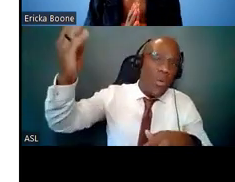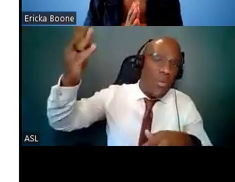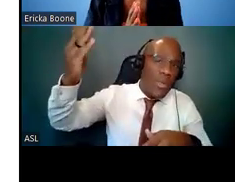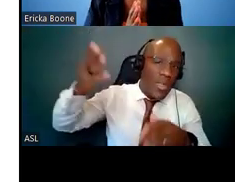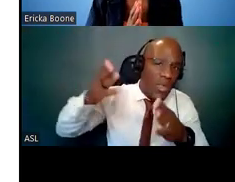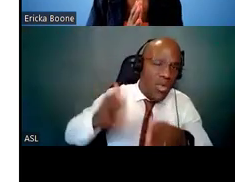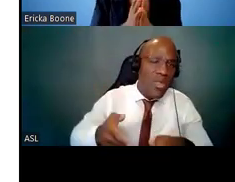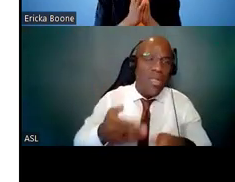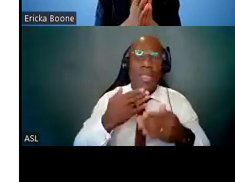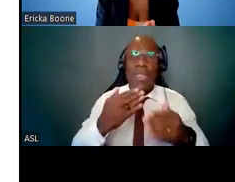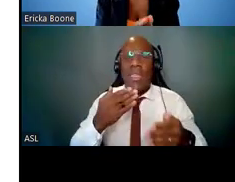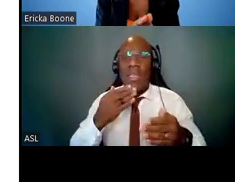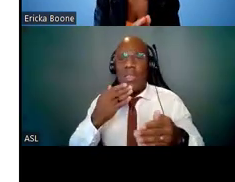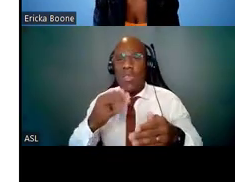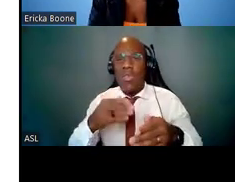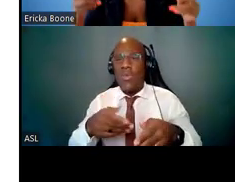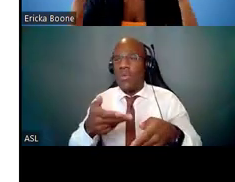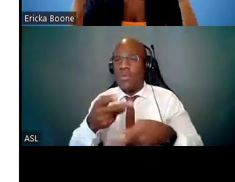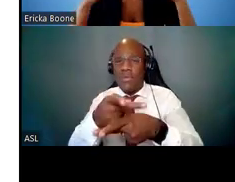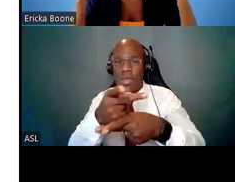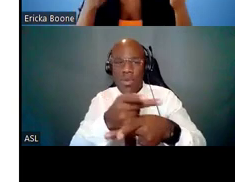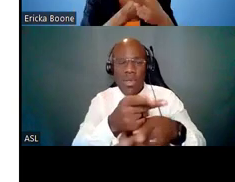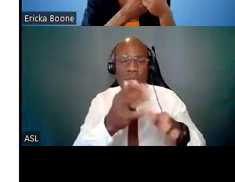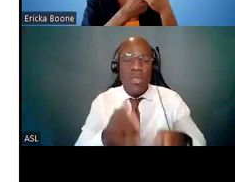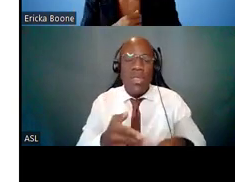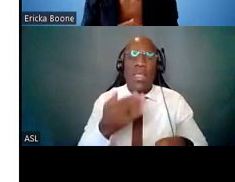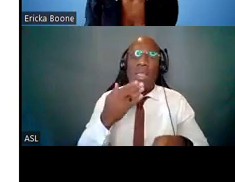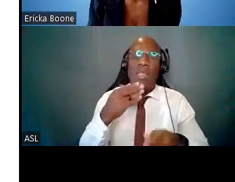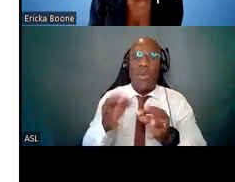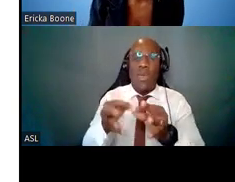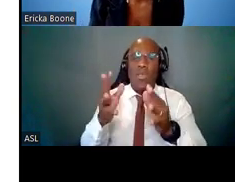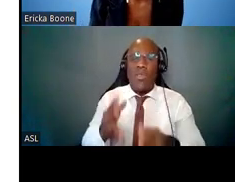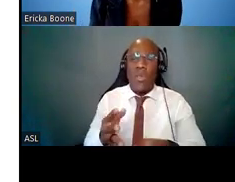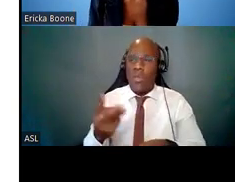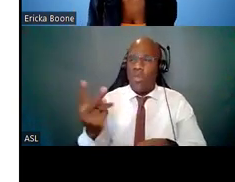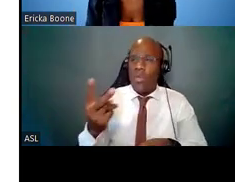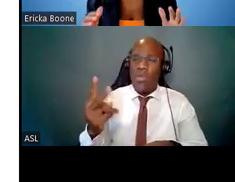Thank you to our interpreters -- you guys rock, I've been watching you the whole time.